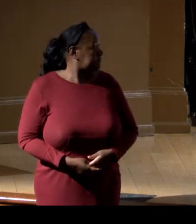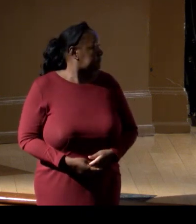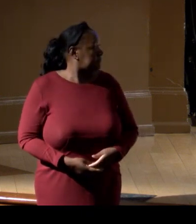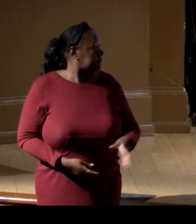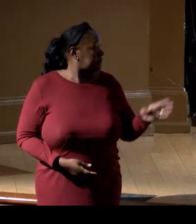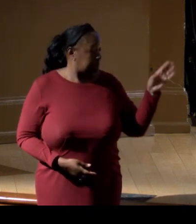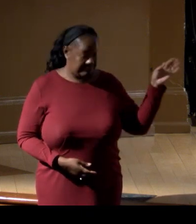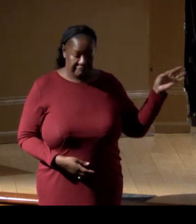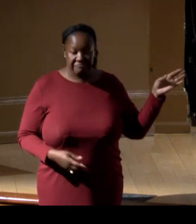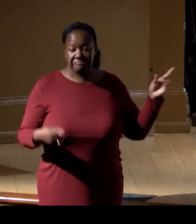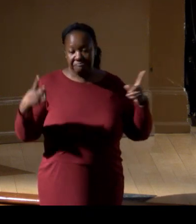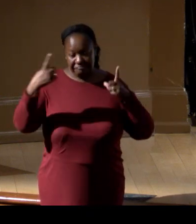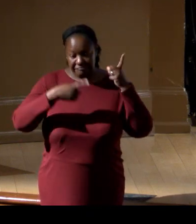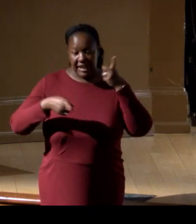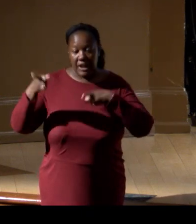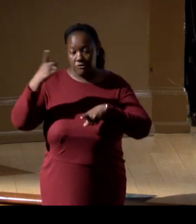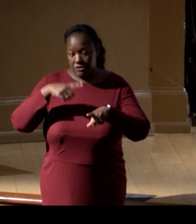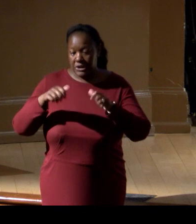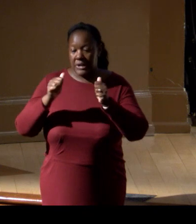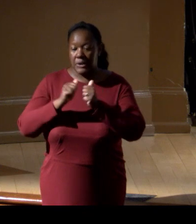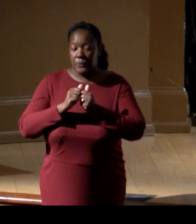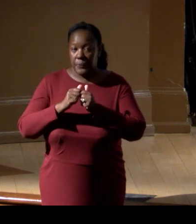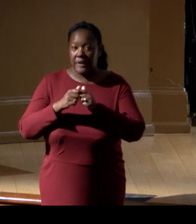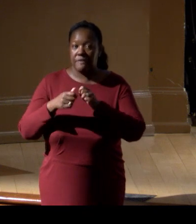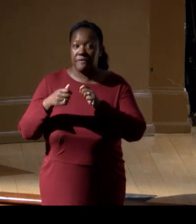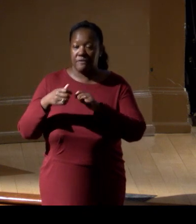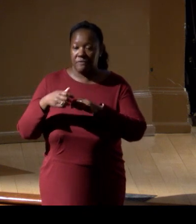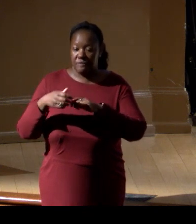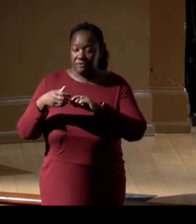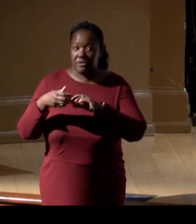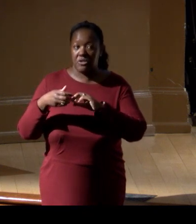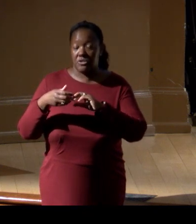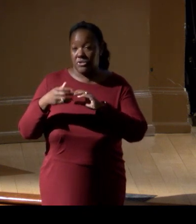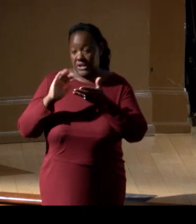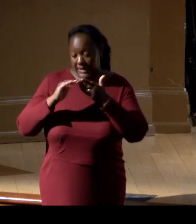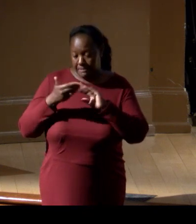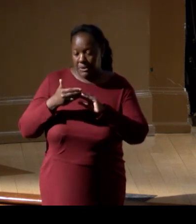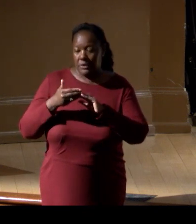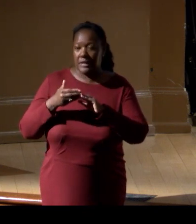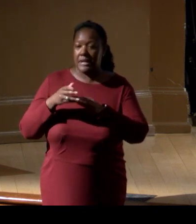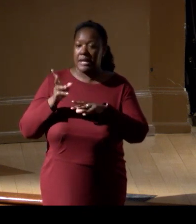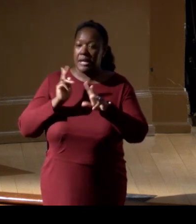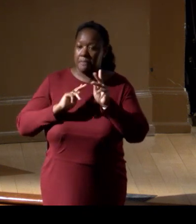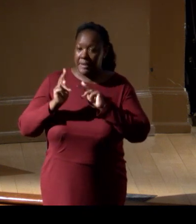we need to make sure that we have the education system, so people are aware of this, and understand, and have trust in the technology.